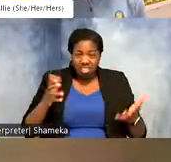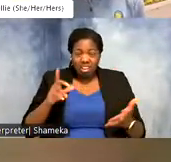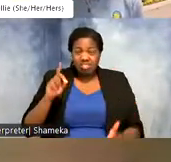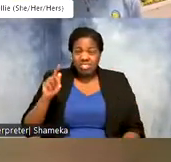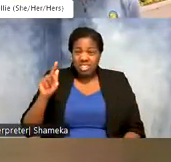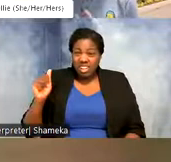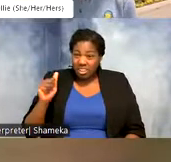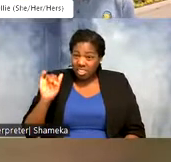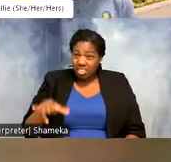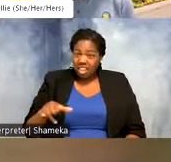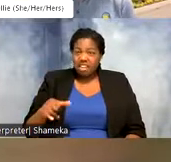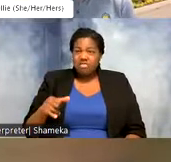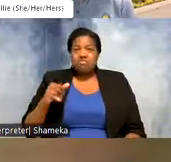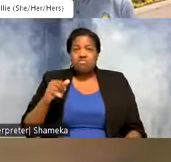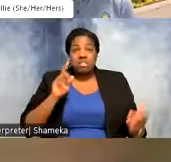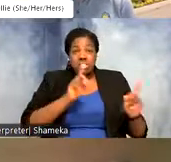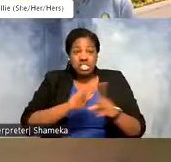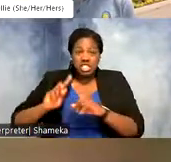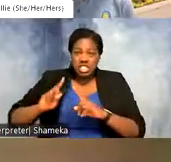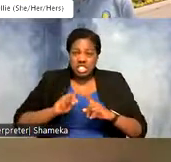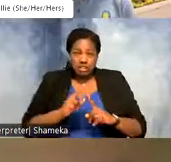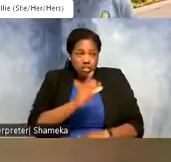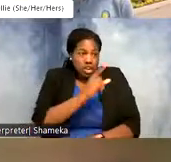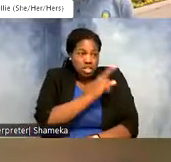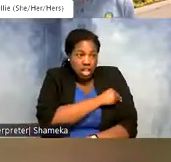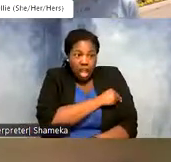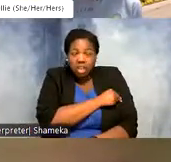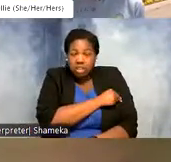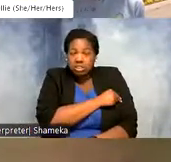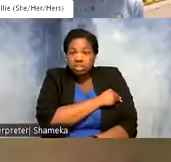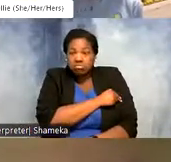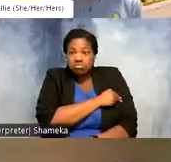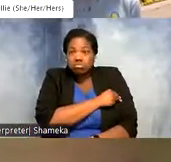and again from all of these different tags that are giving you different types of data?